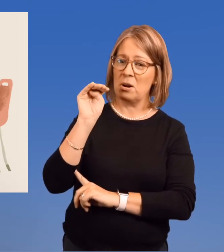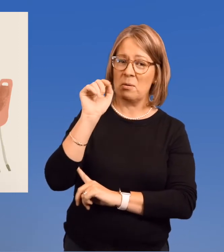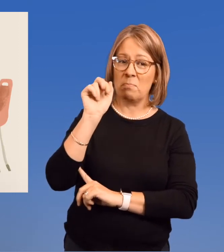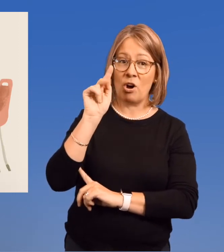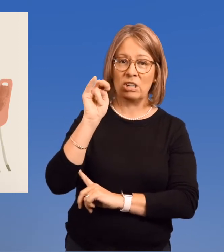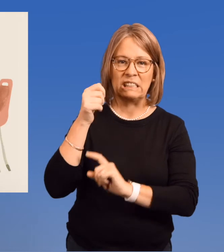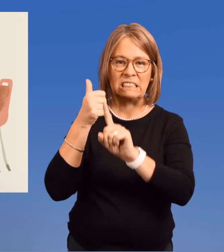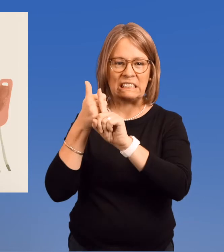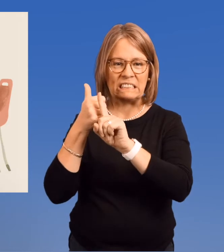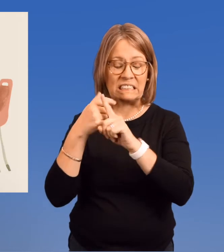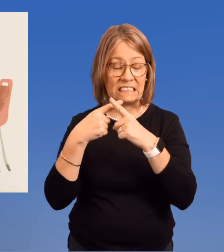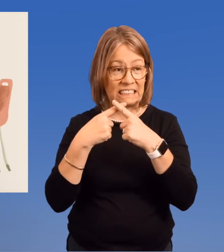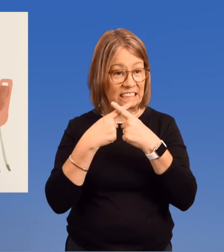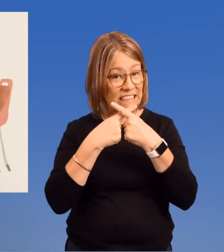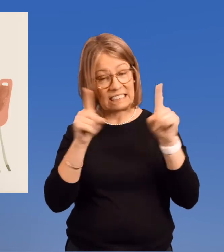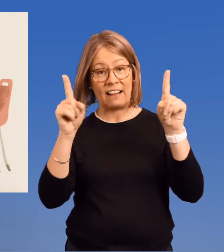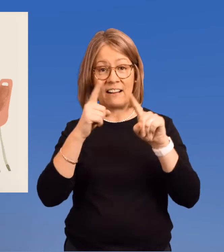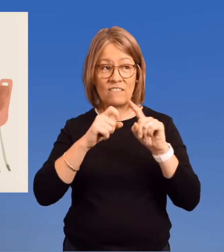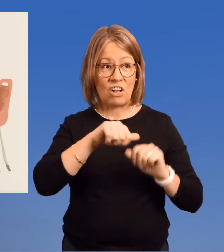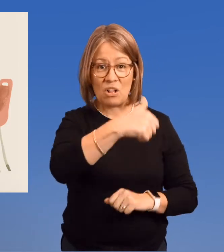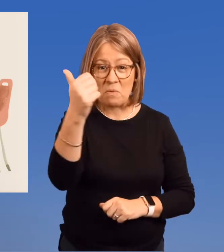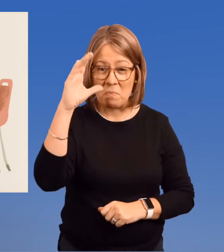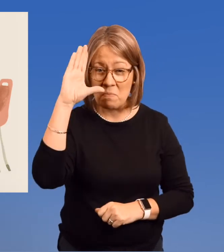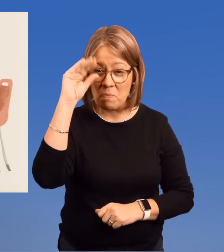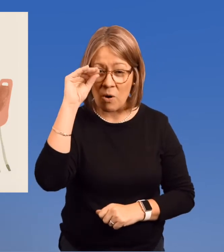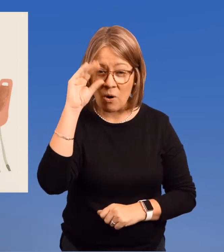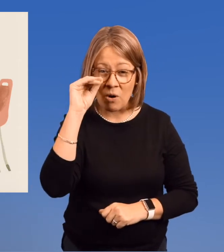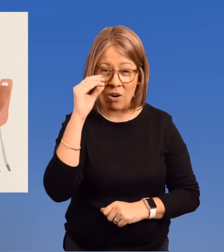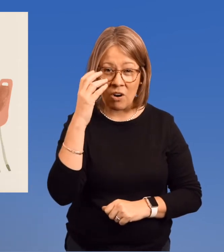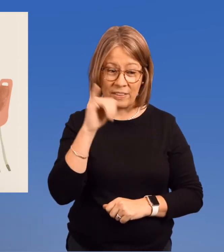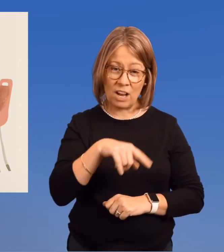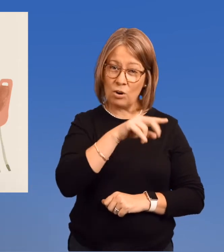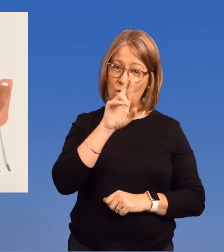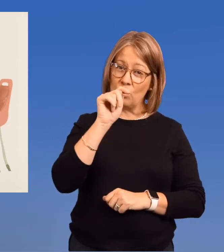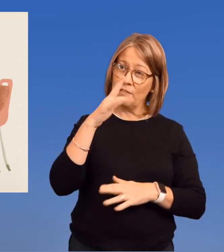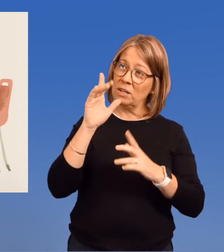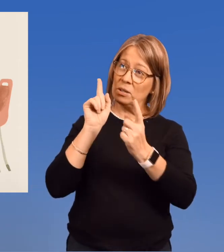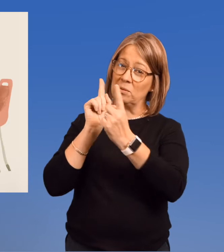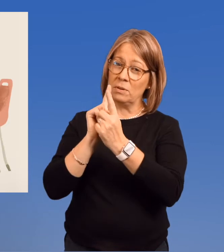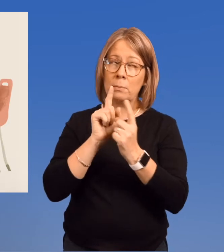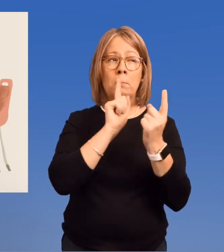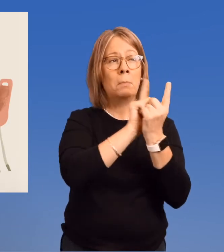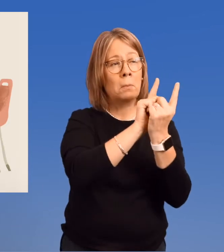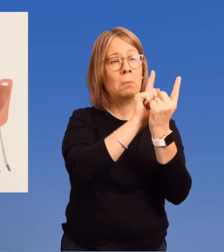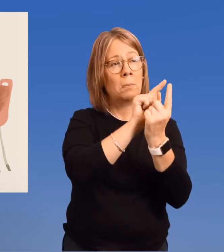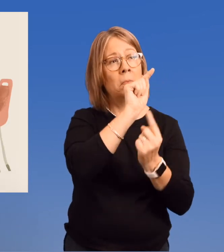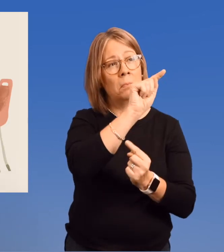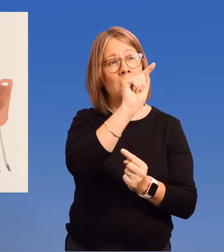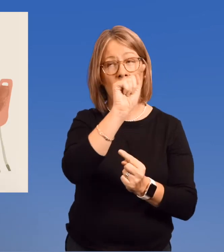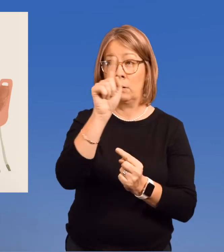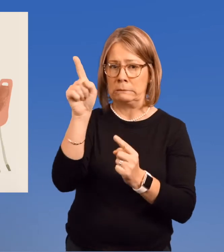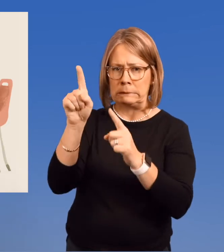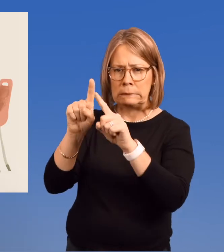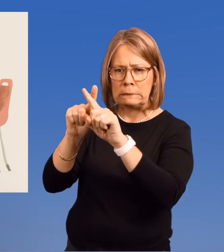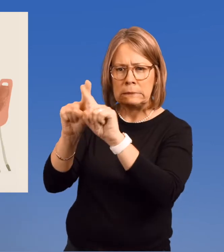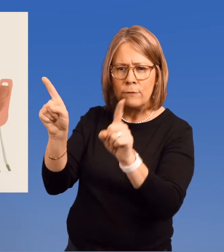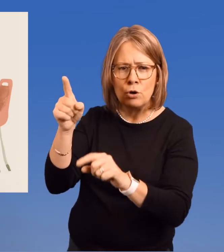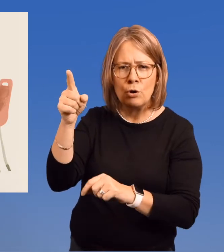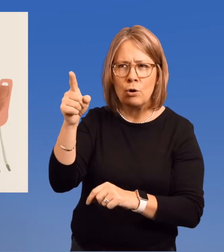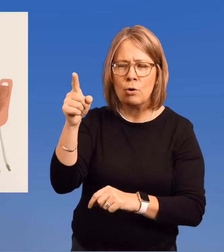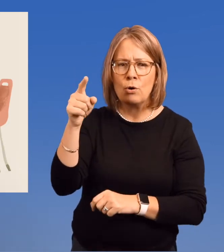Martin was different from any boy she'd ever met.